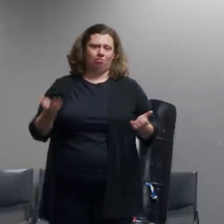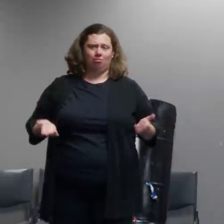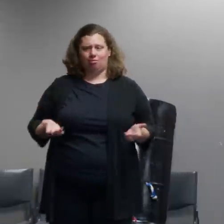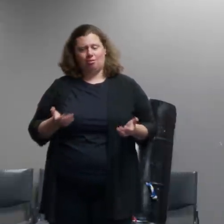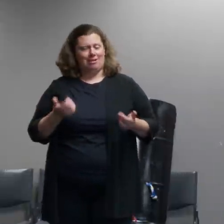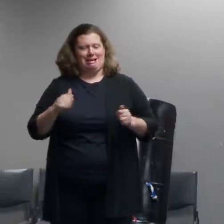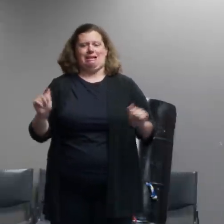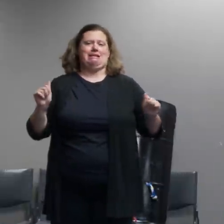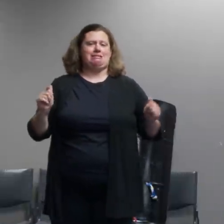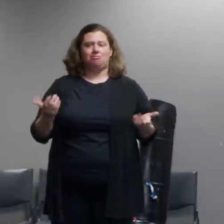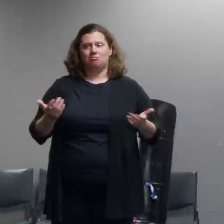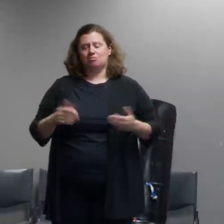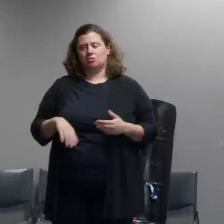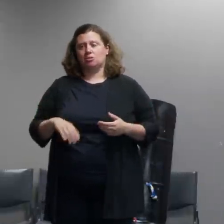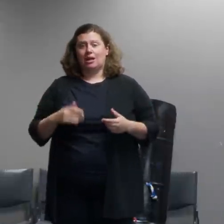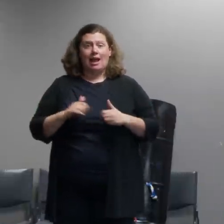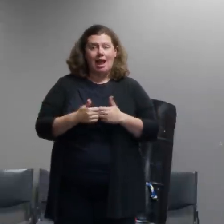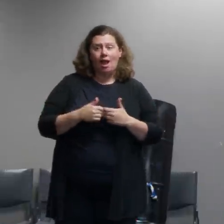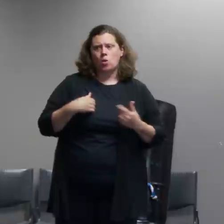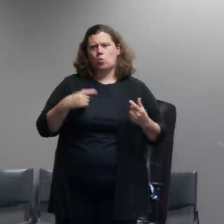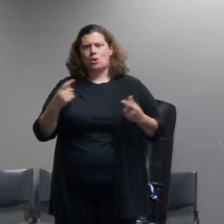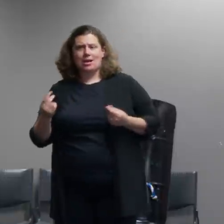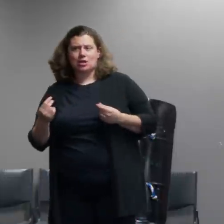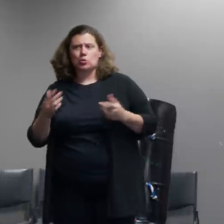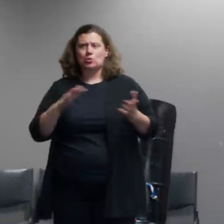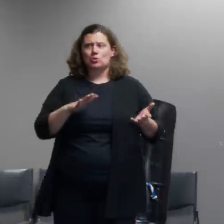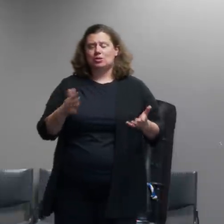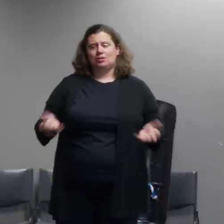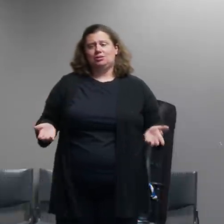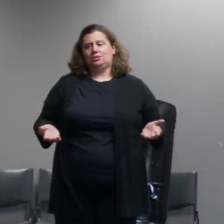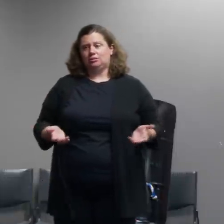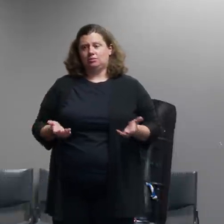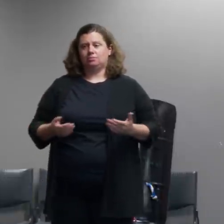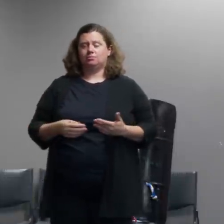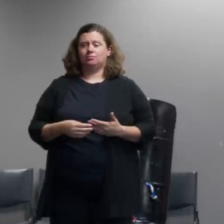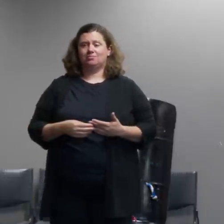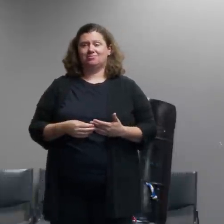do to deal with it that situation up there